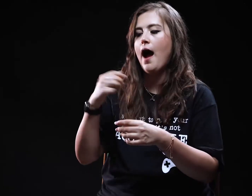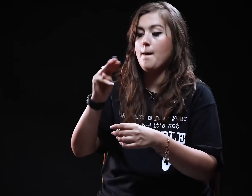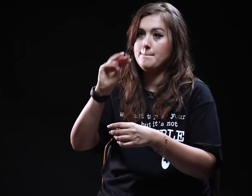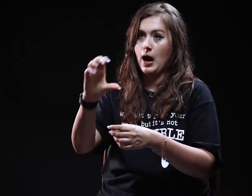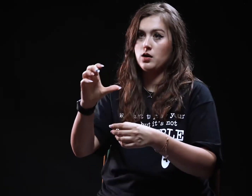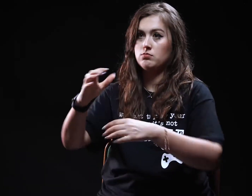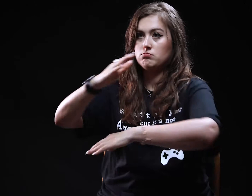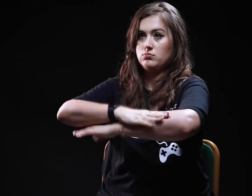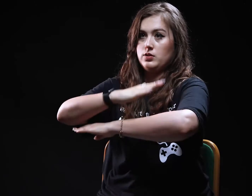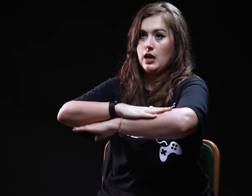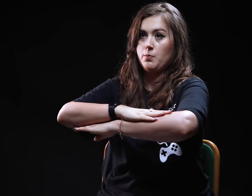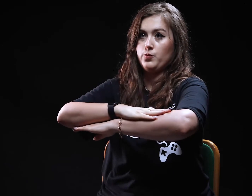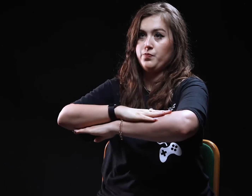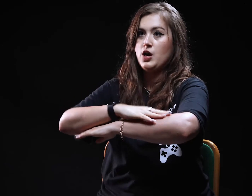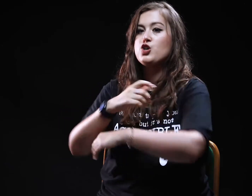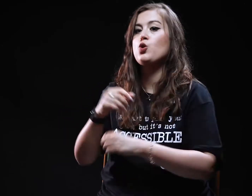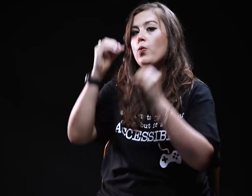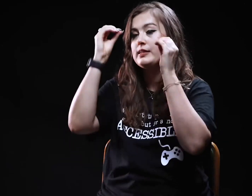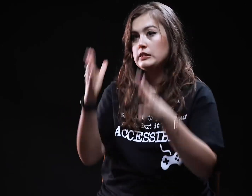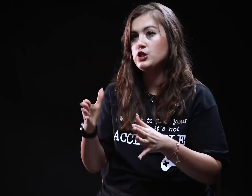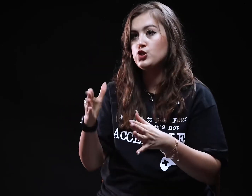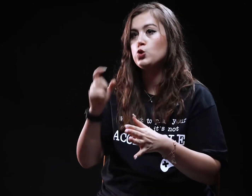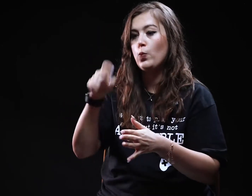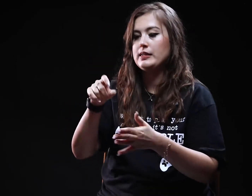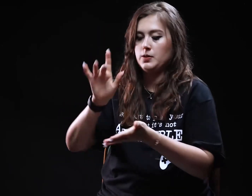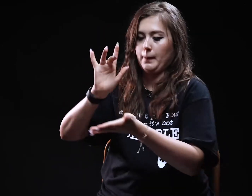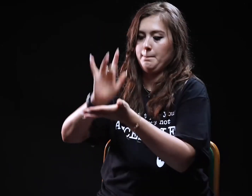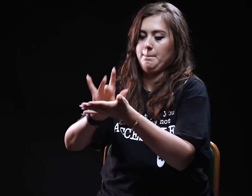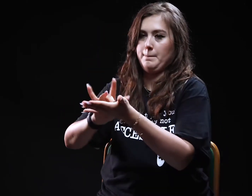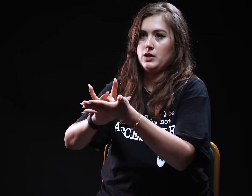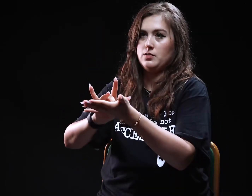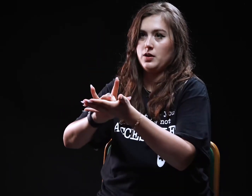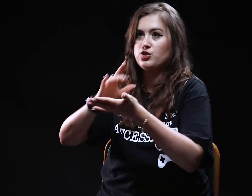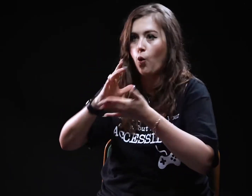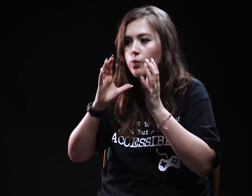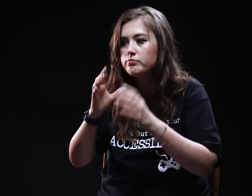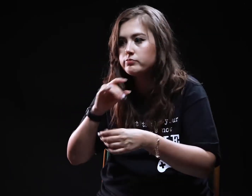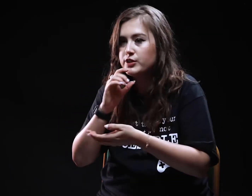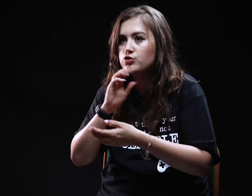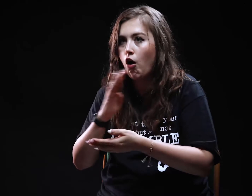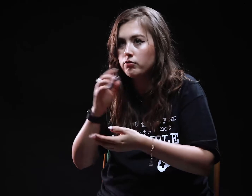I set up a microphone on the table. The teacher presses a button to talk into the mic